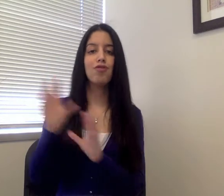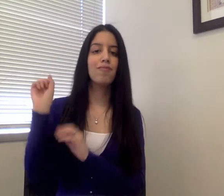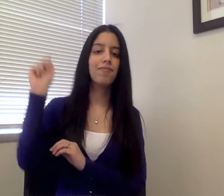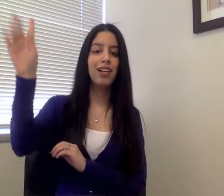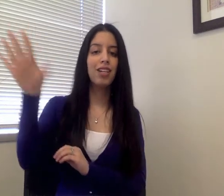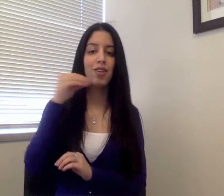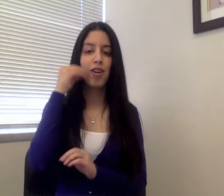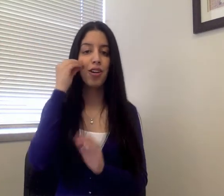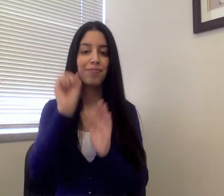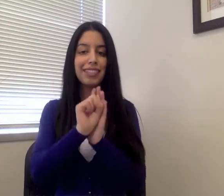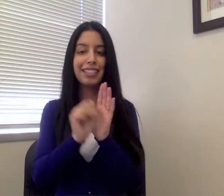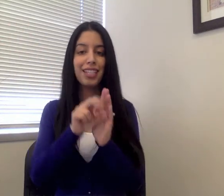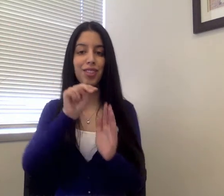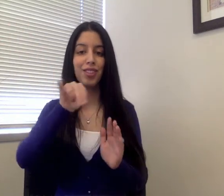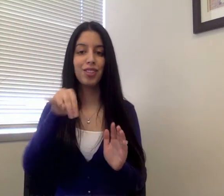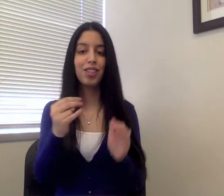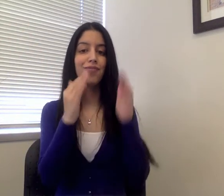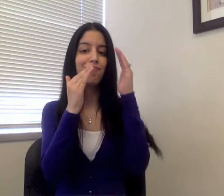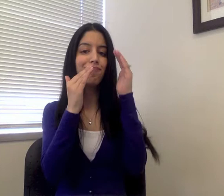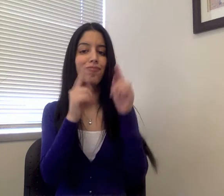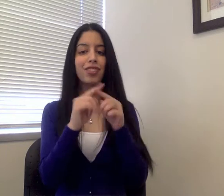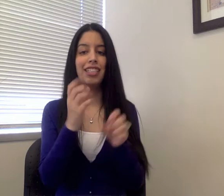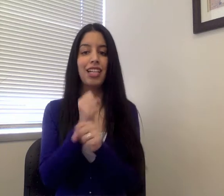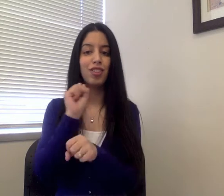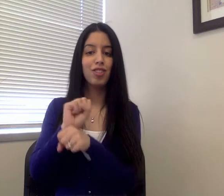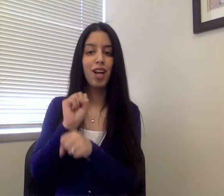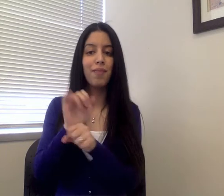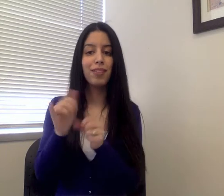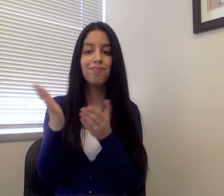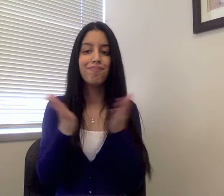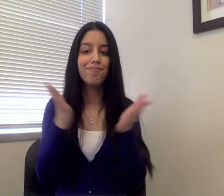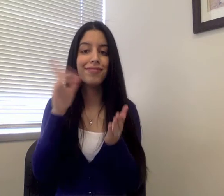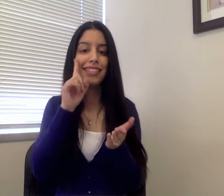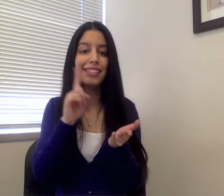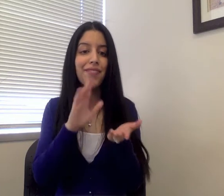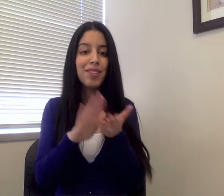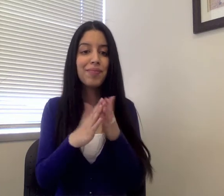be moving back to her home state of New Jersey and will begin her search for a career in